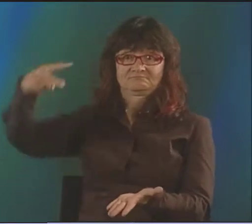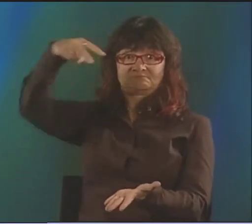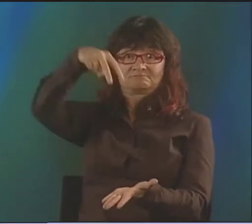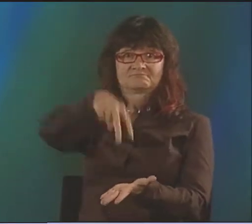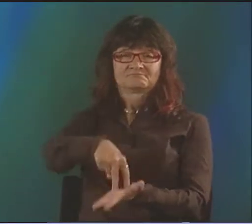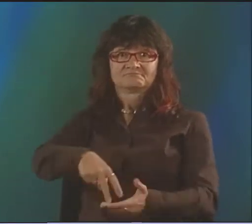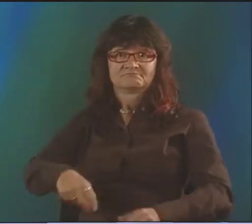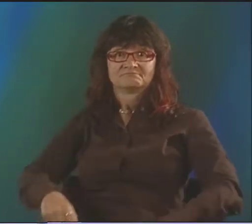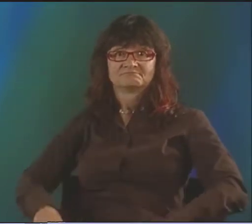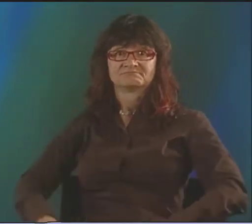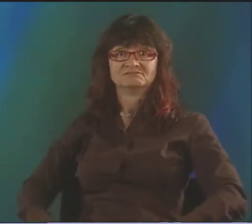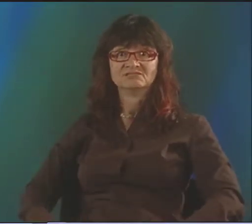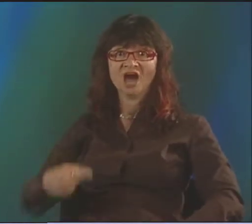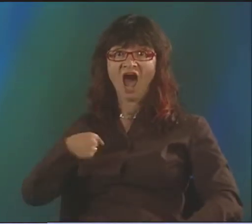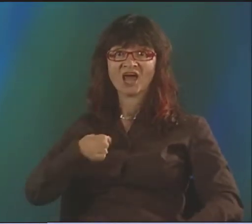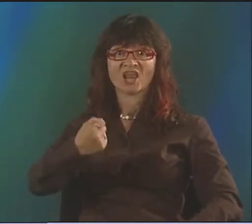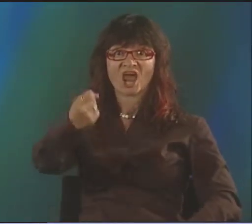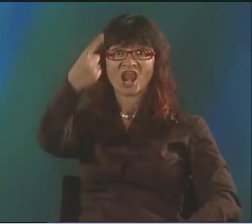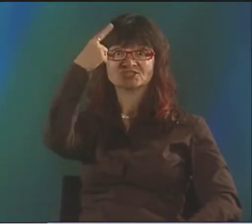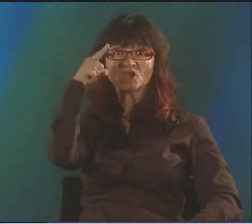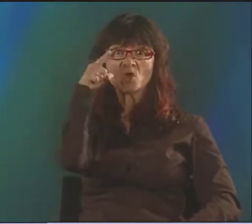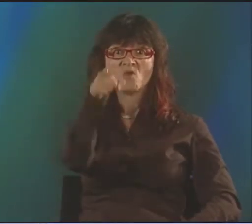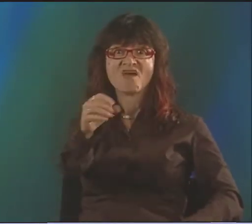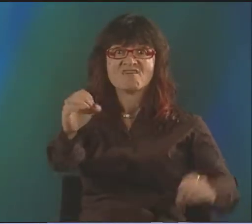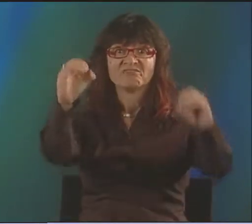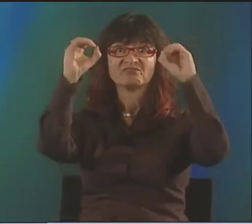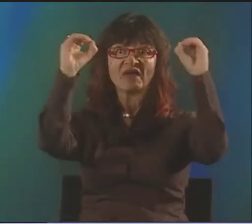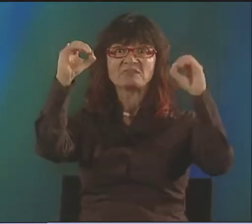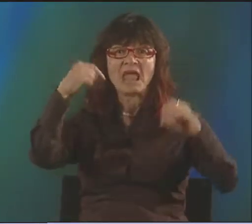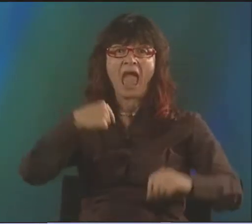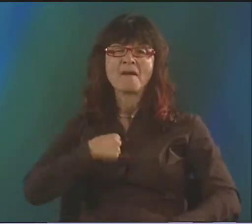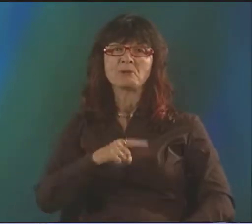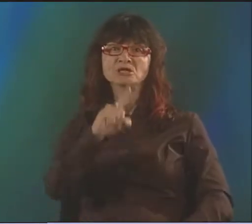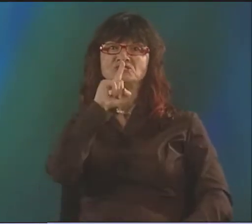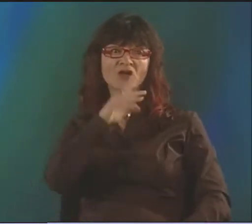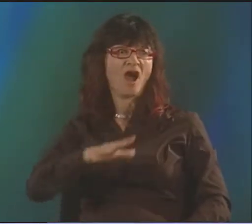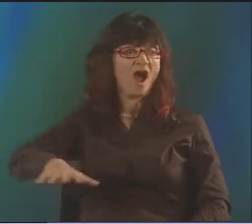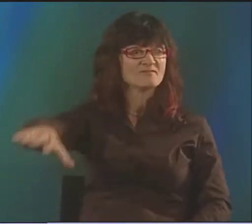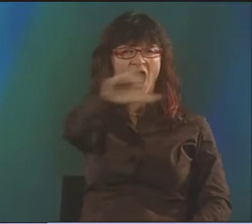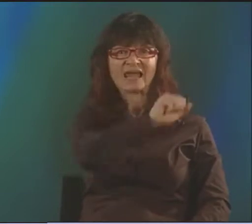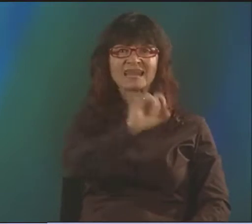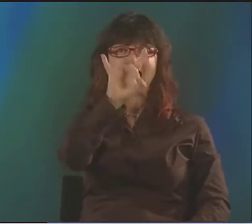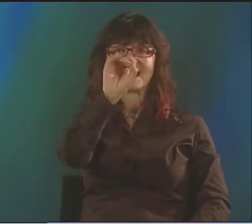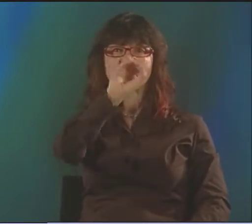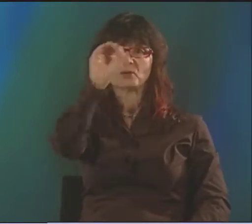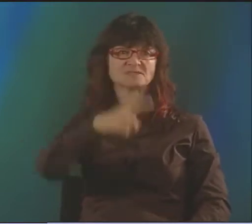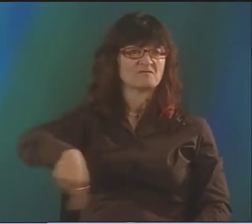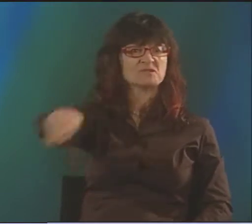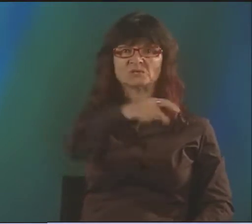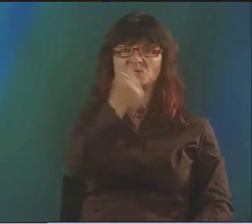ONE TIME THIS DEAF MAN STOOD UP AND HE SAID, "I DON'T UNDERSTAND A THING YOU'RE DOING,